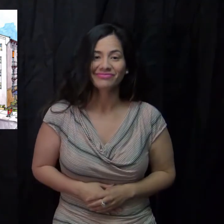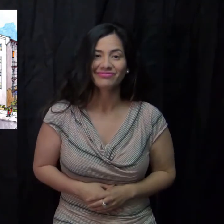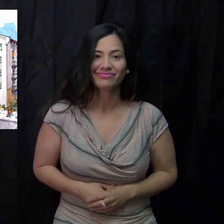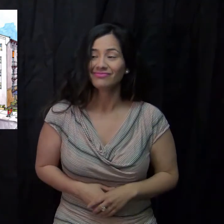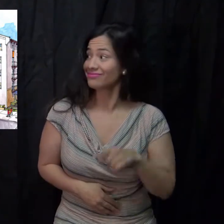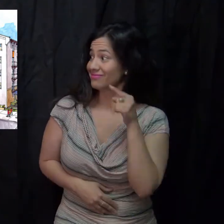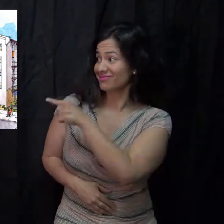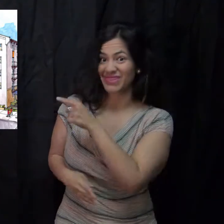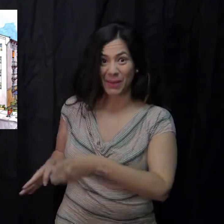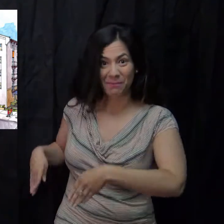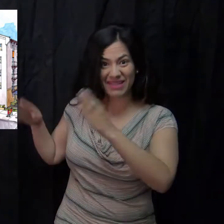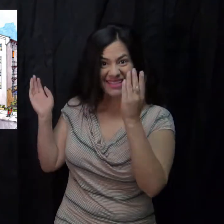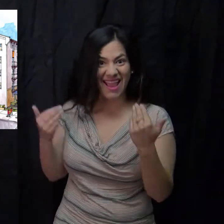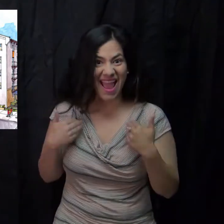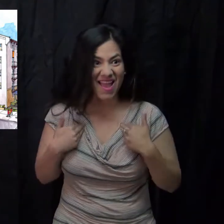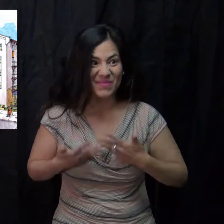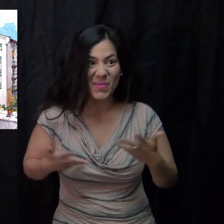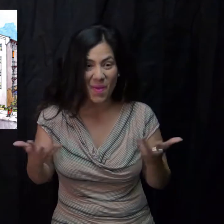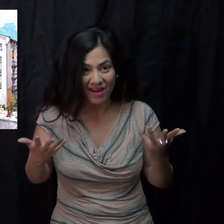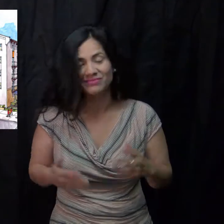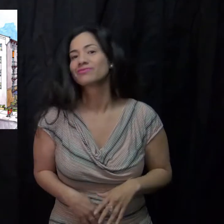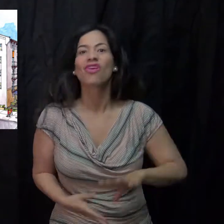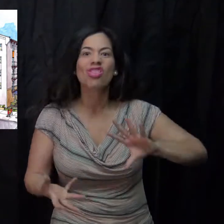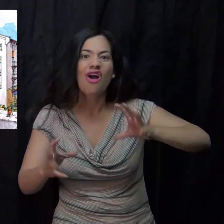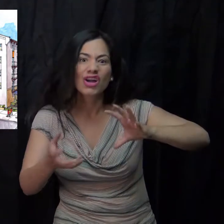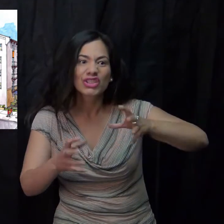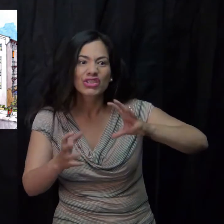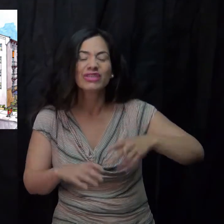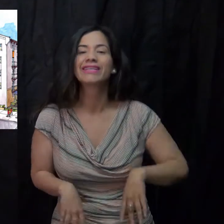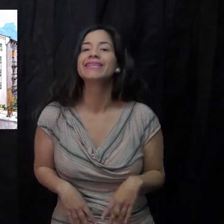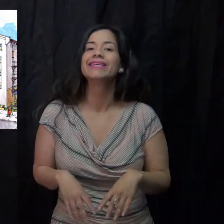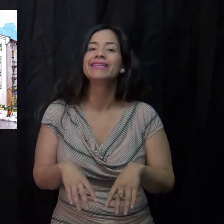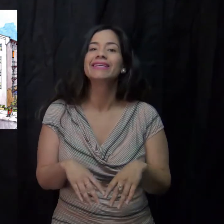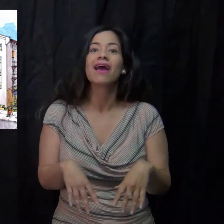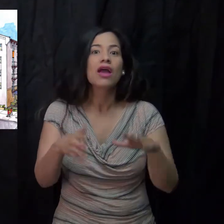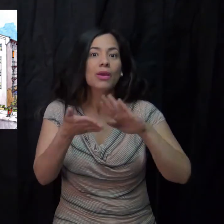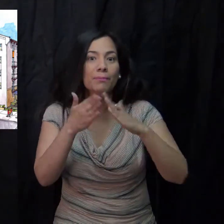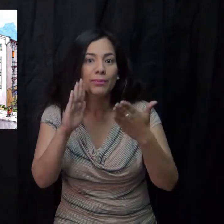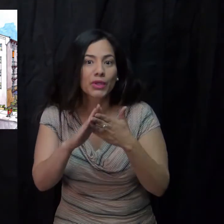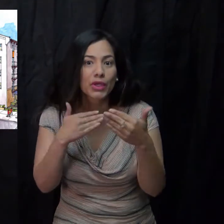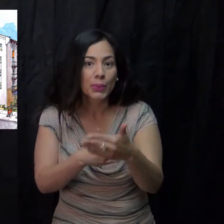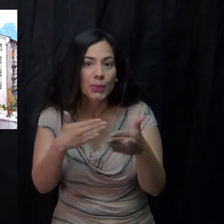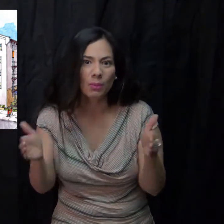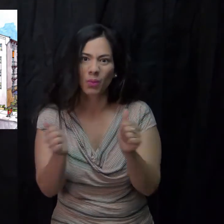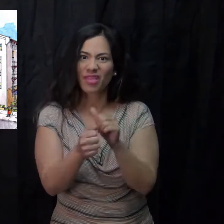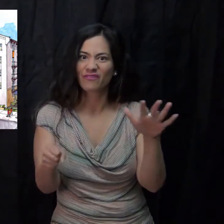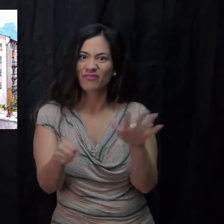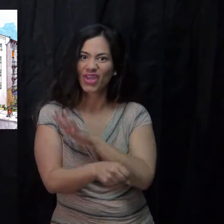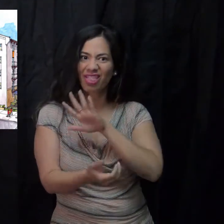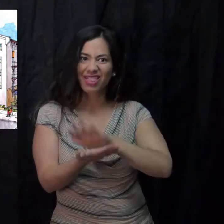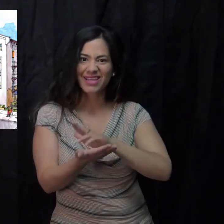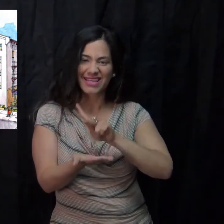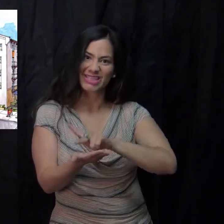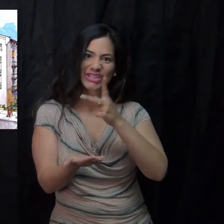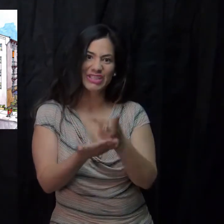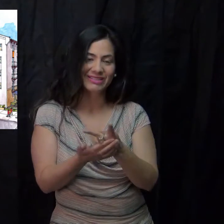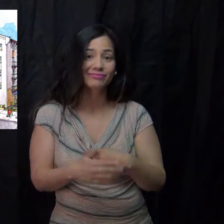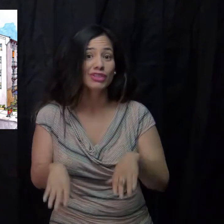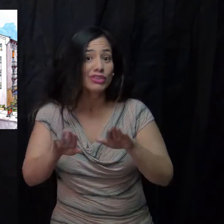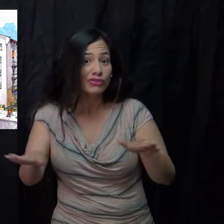Marea Alta will offer onsite laundry, a community room with a full kitchen,